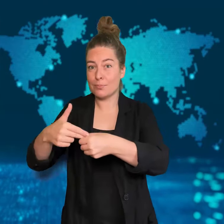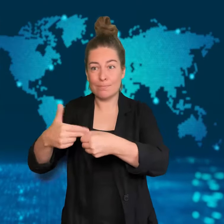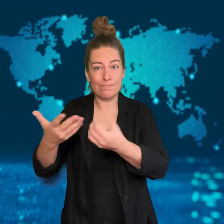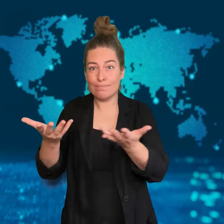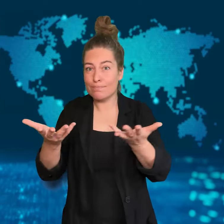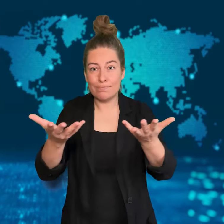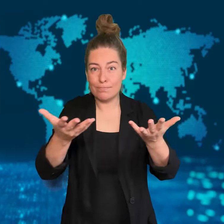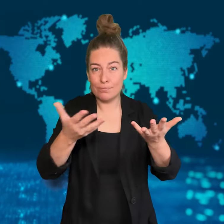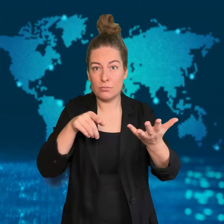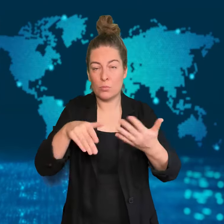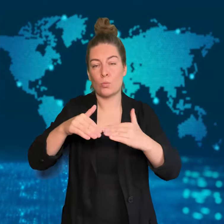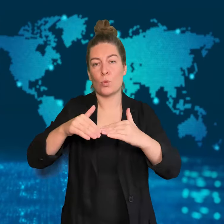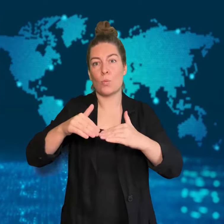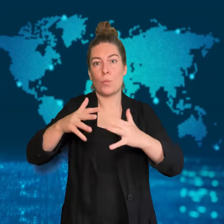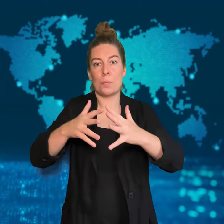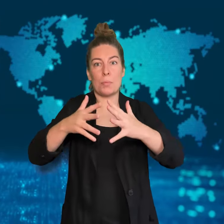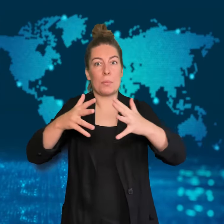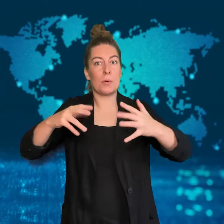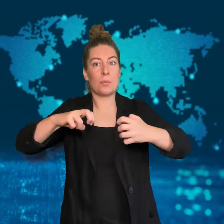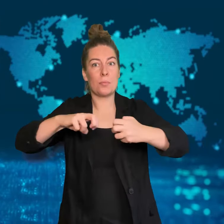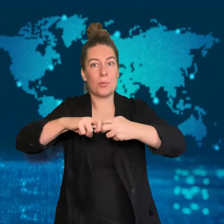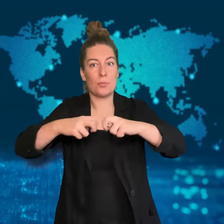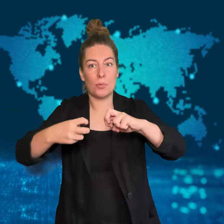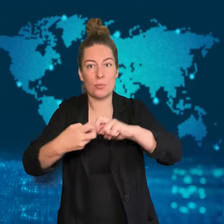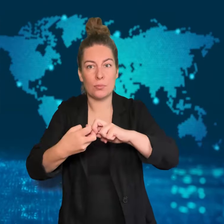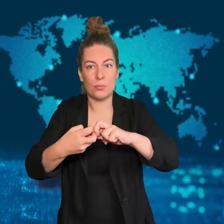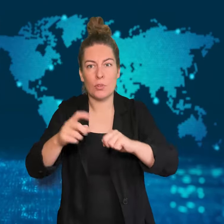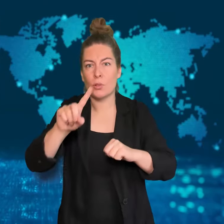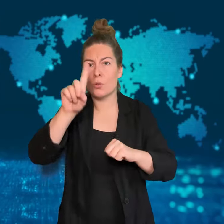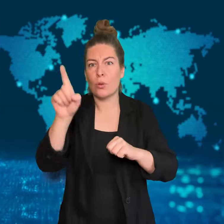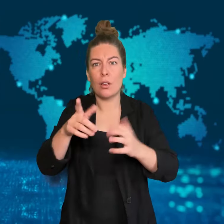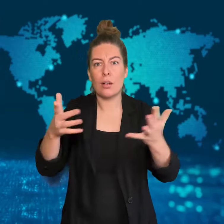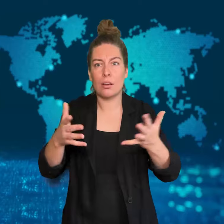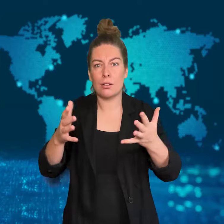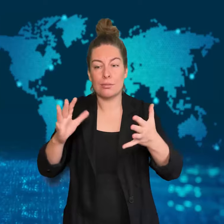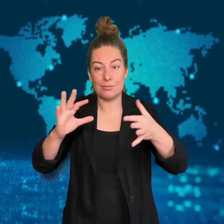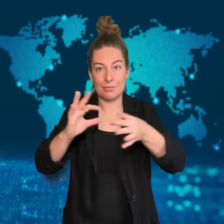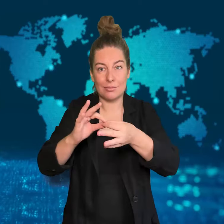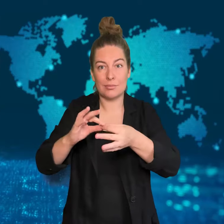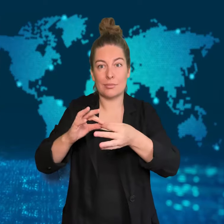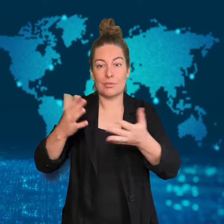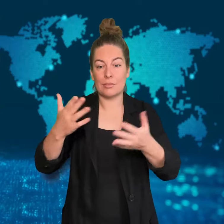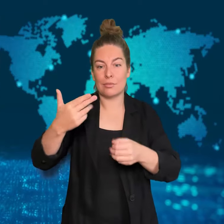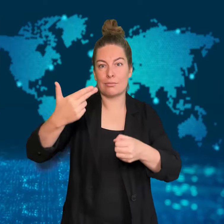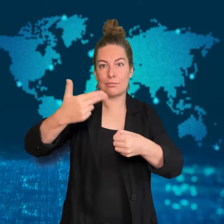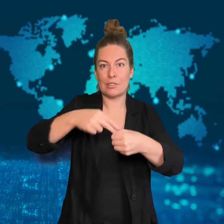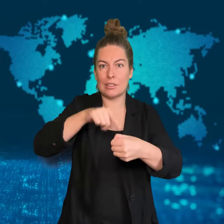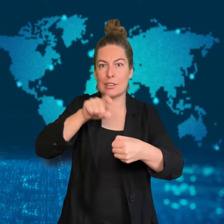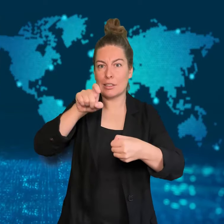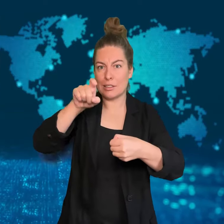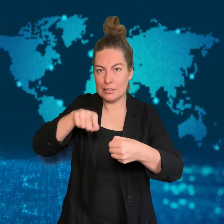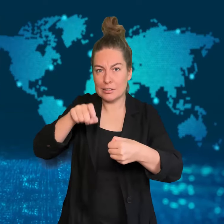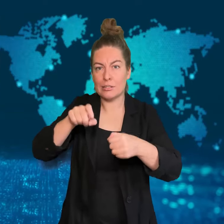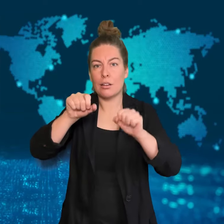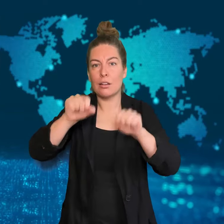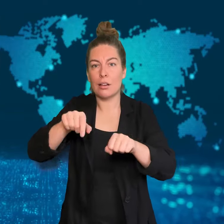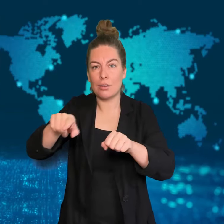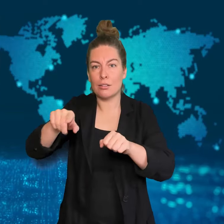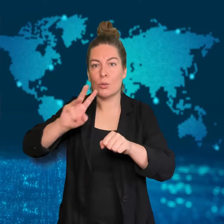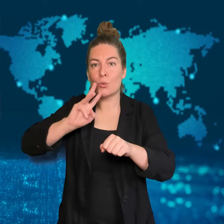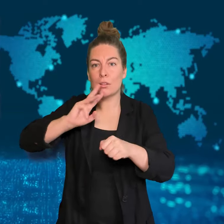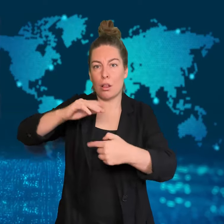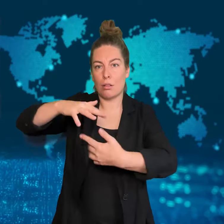The shortage of fuel compounds the problem since there is not enough fuel to